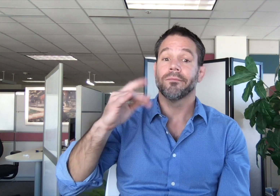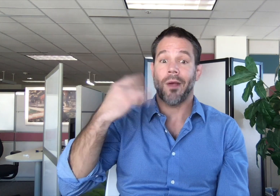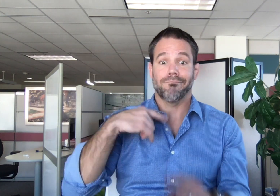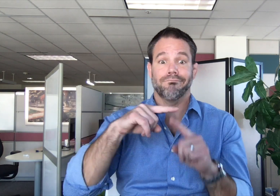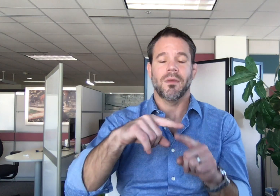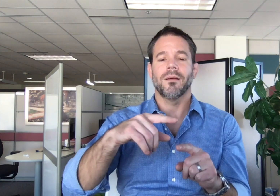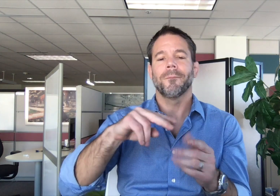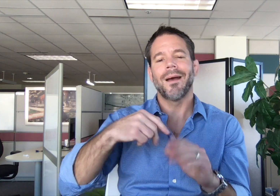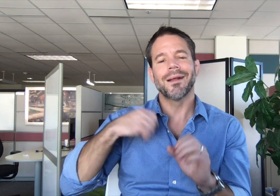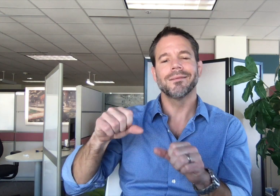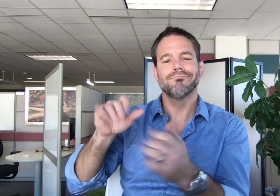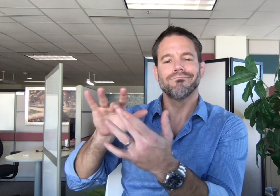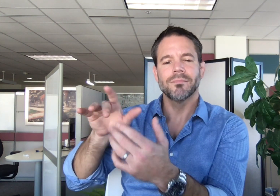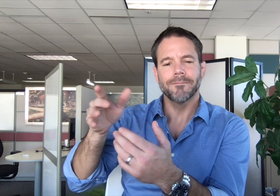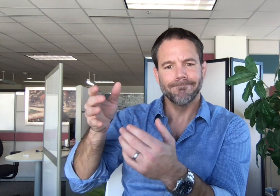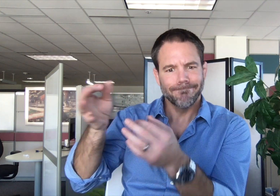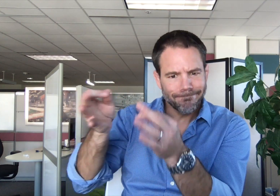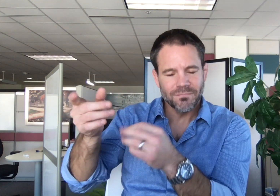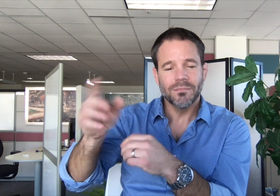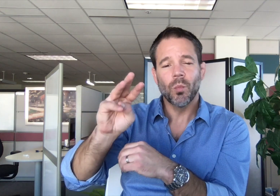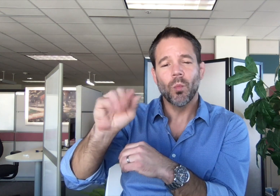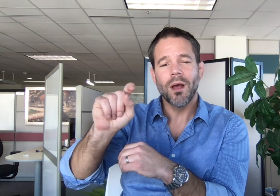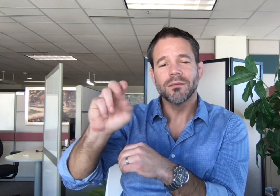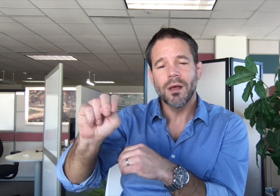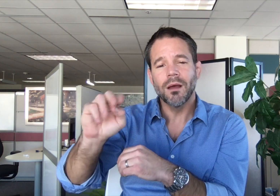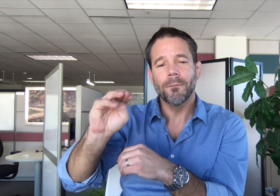I regularly reach out to Watson Media and share specific suggestions